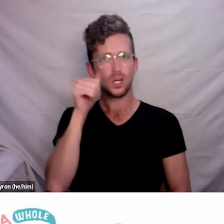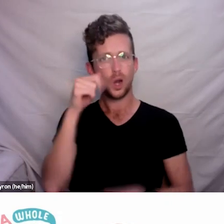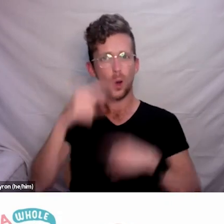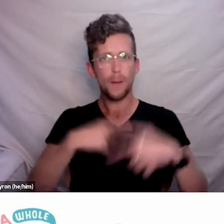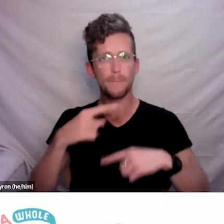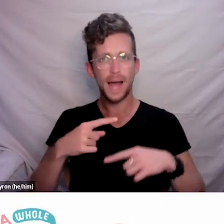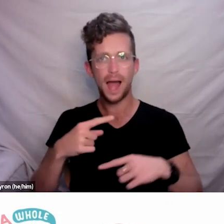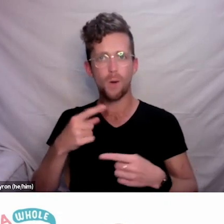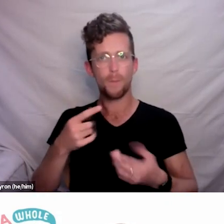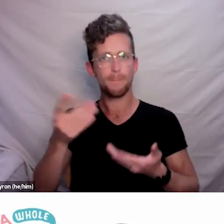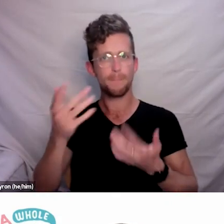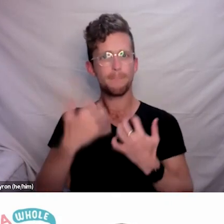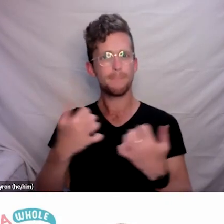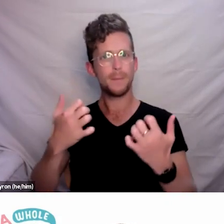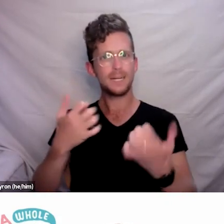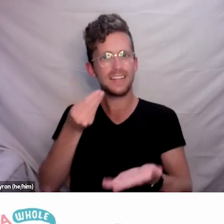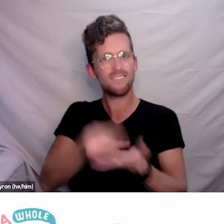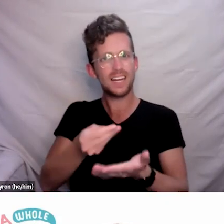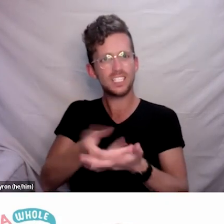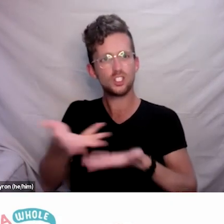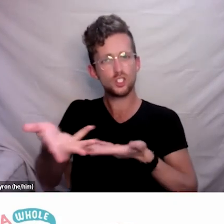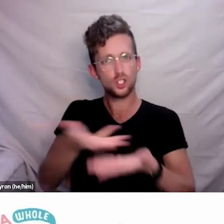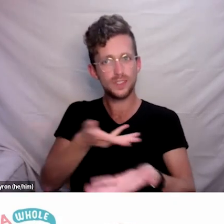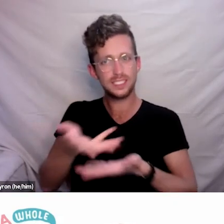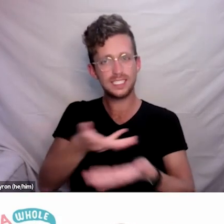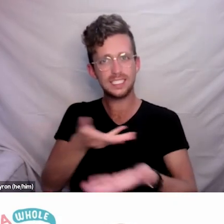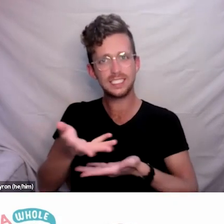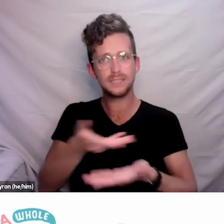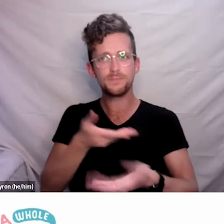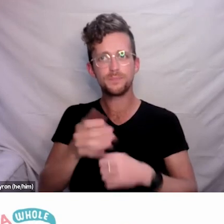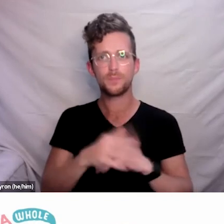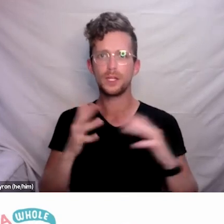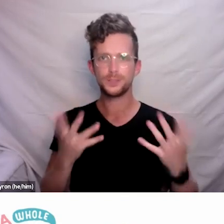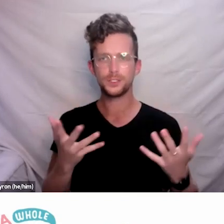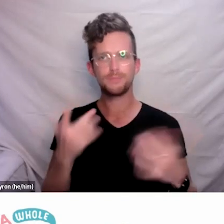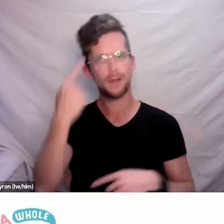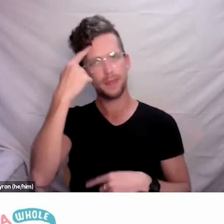There are a lot of people who don’t fit into that, so I think there are a lot of hidden people.